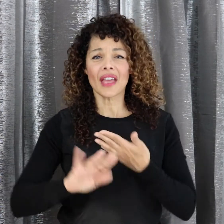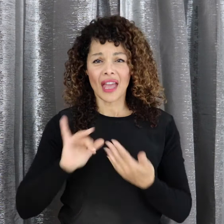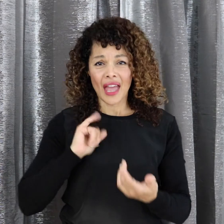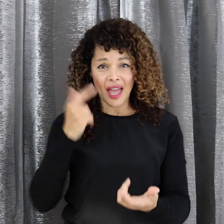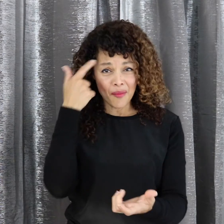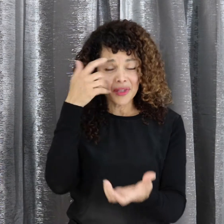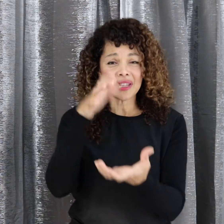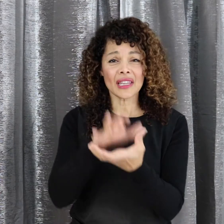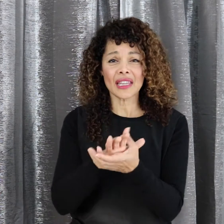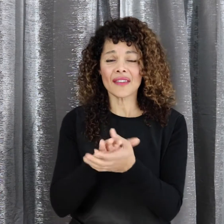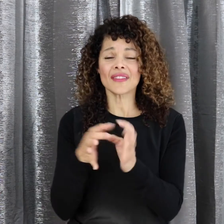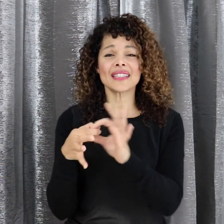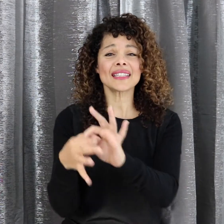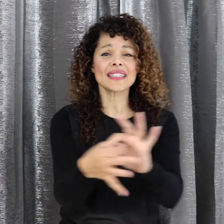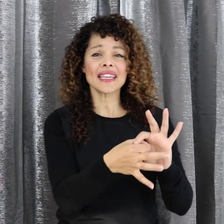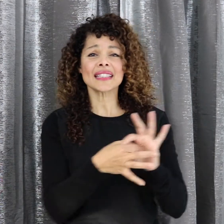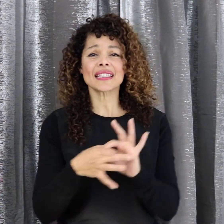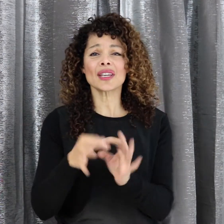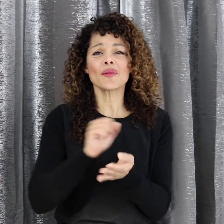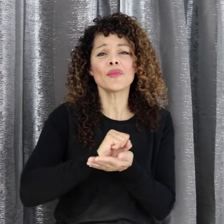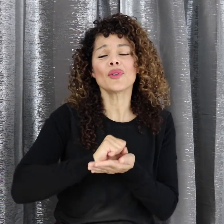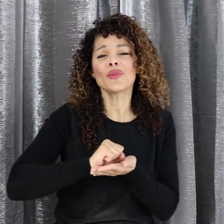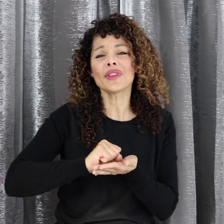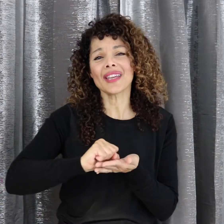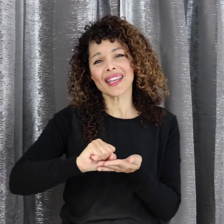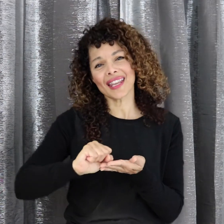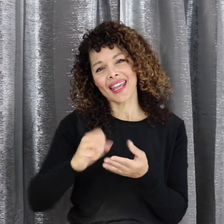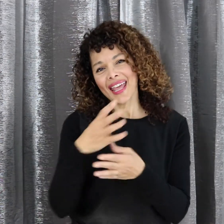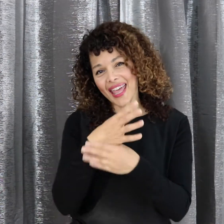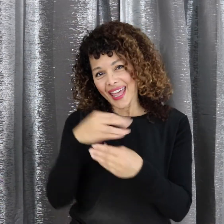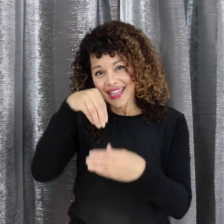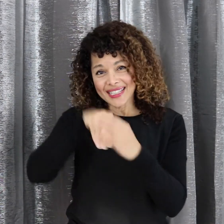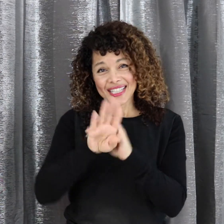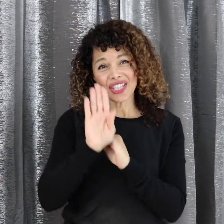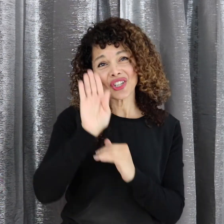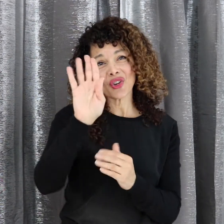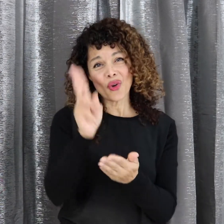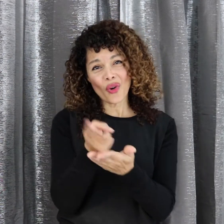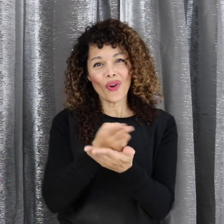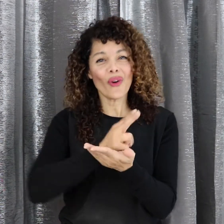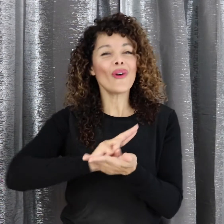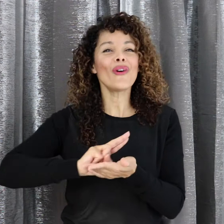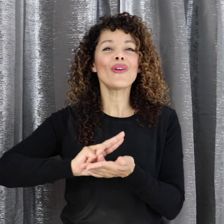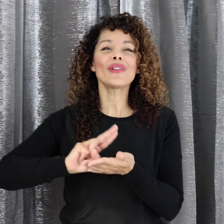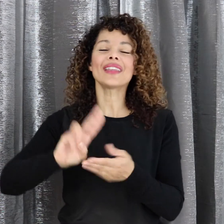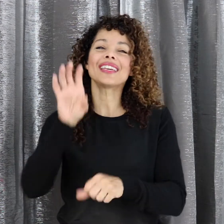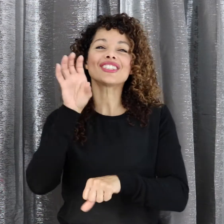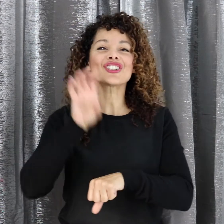I believe in the saints' communion And in Your holy Church